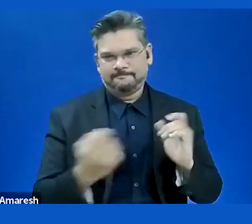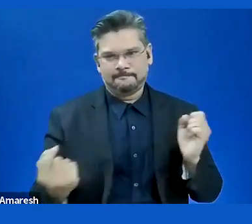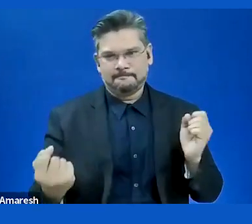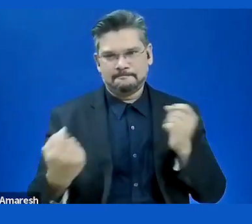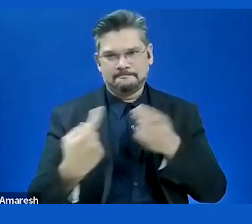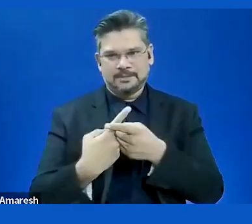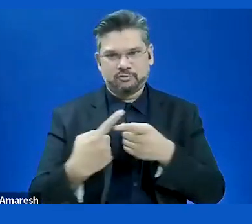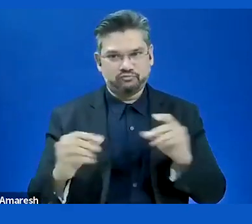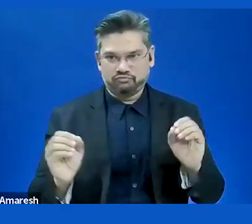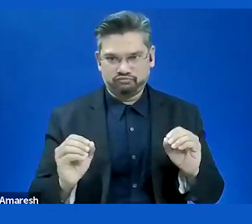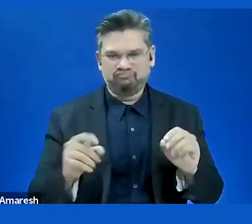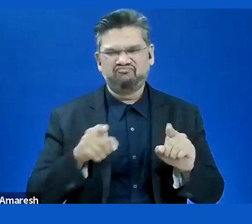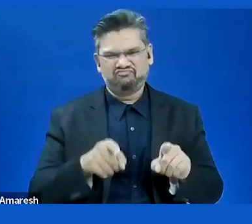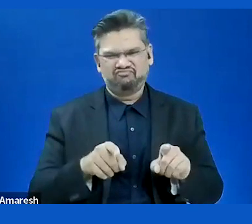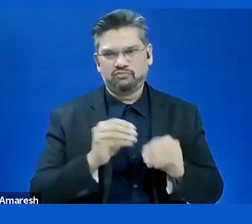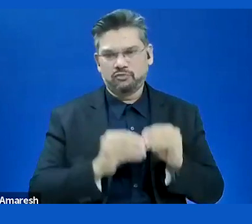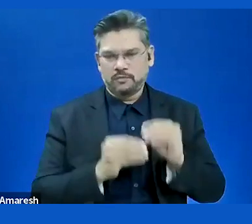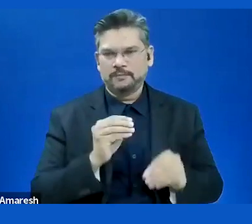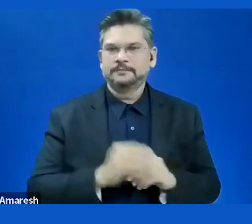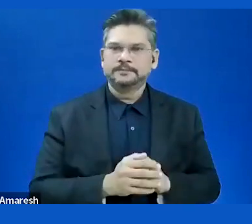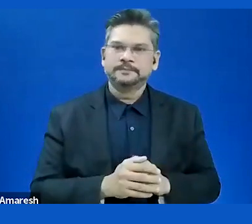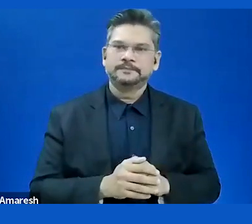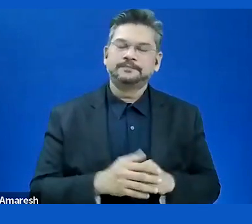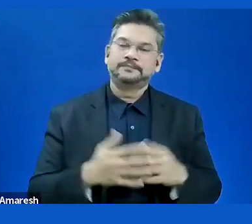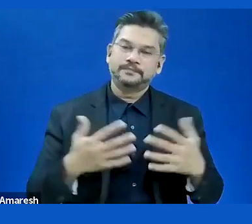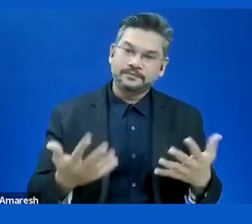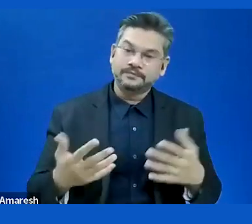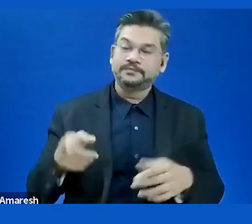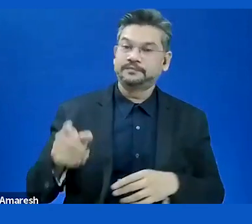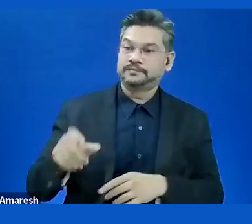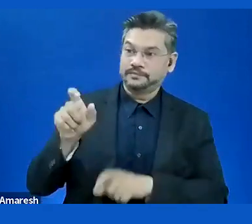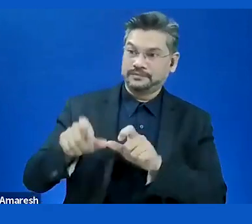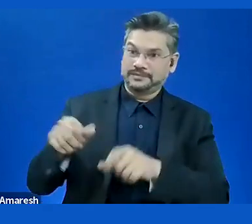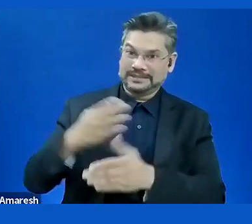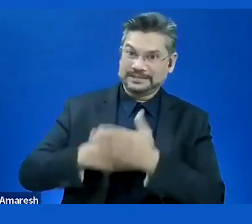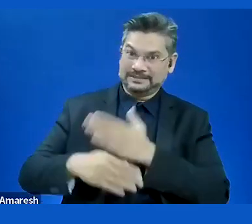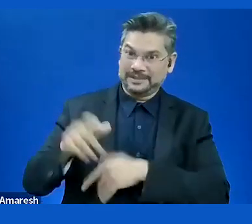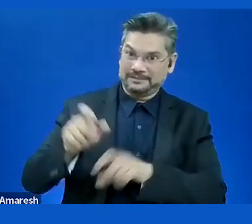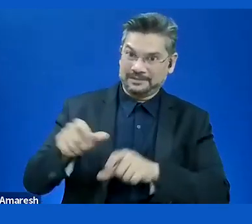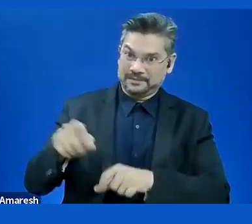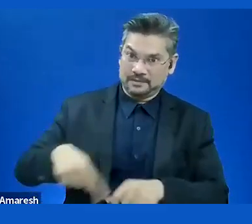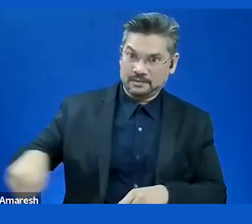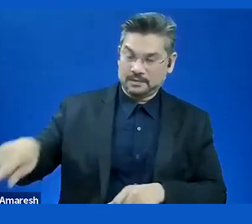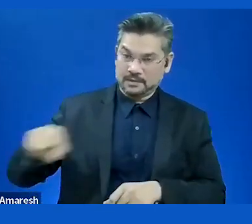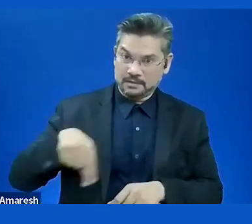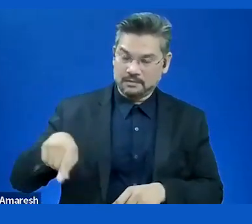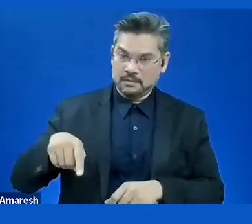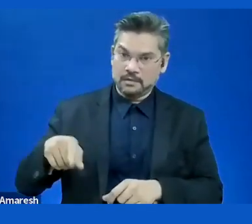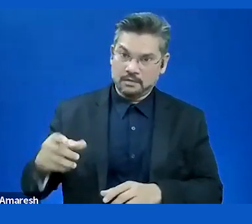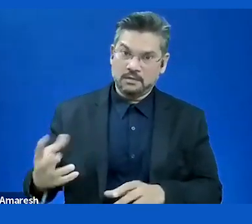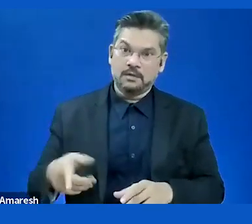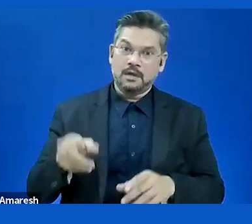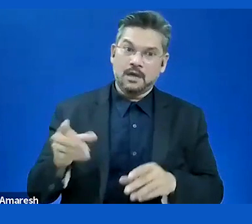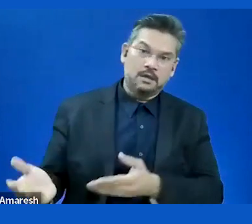disabilities when designing digital services is the only way to ensure accessibility and usability